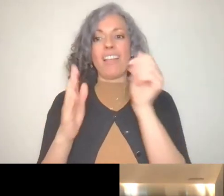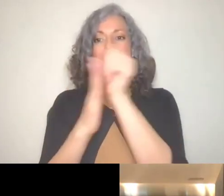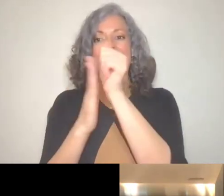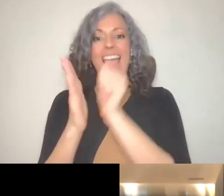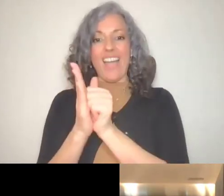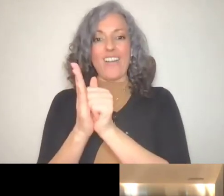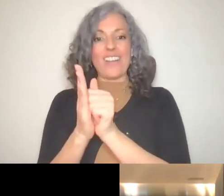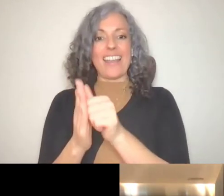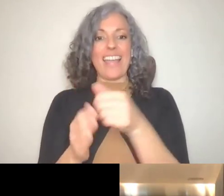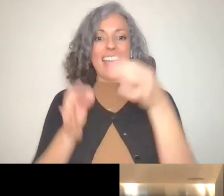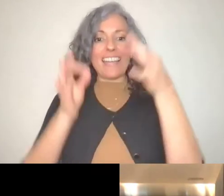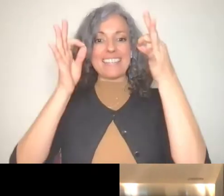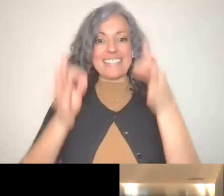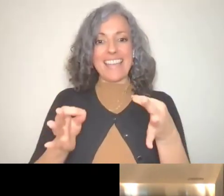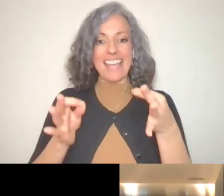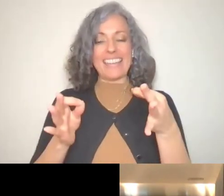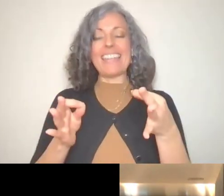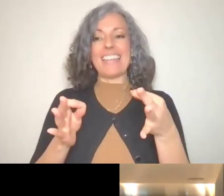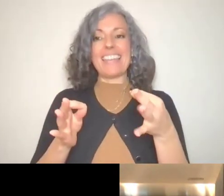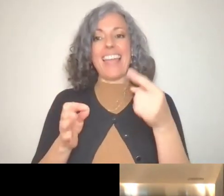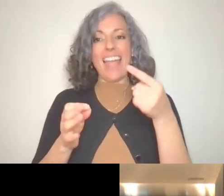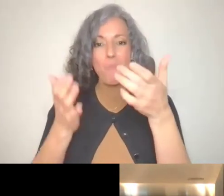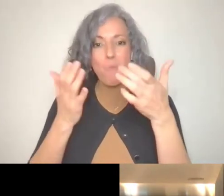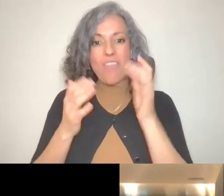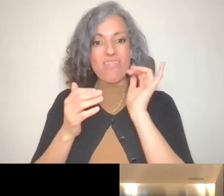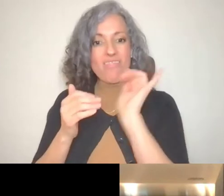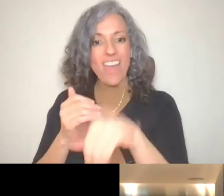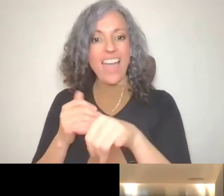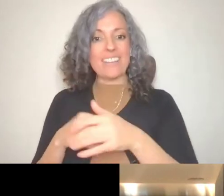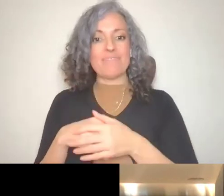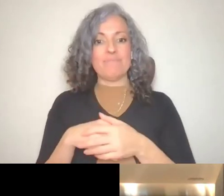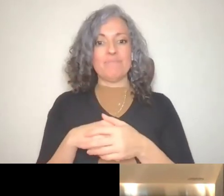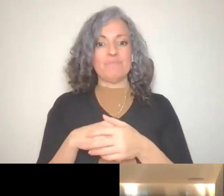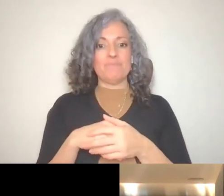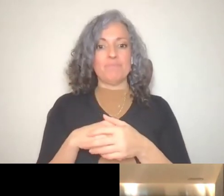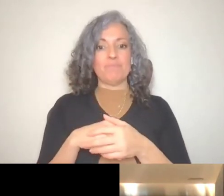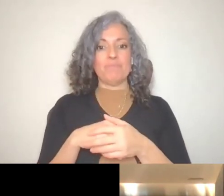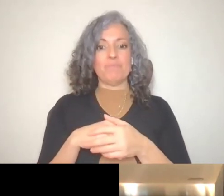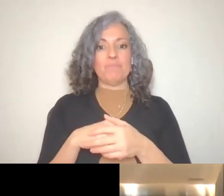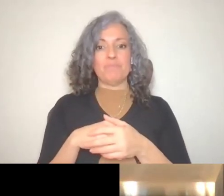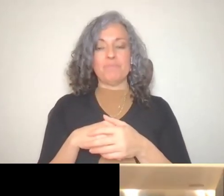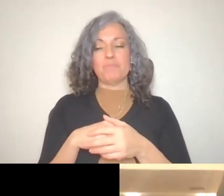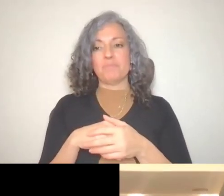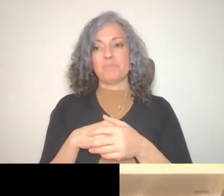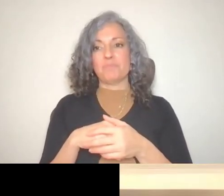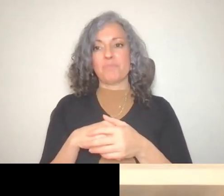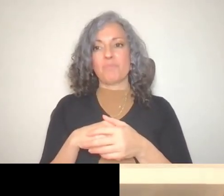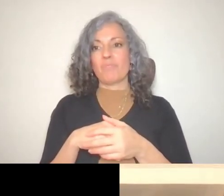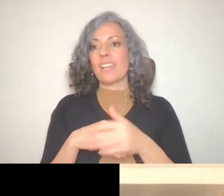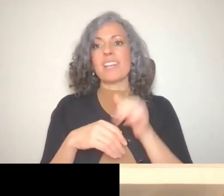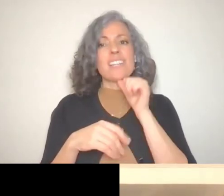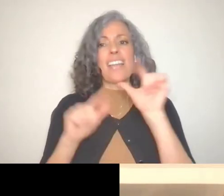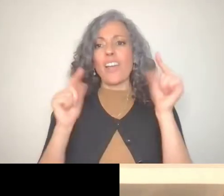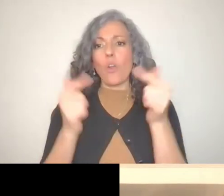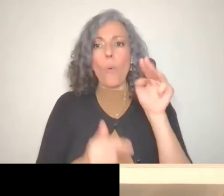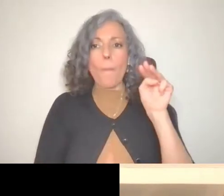looking for. The cow is Taylor's in California.